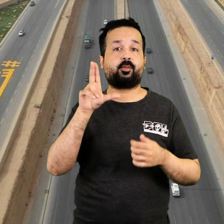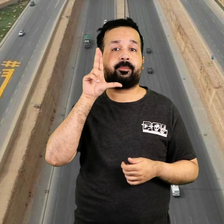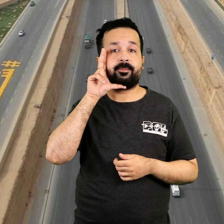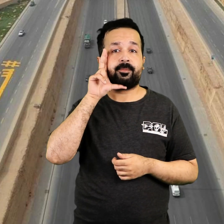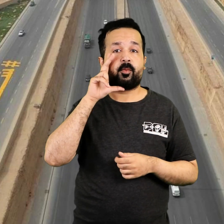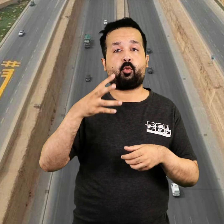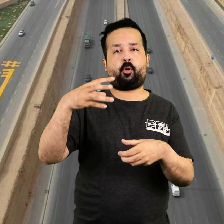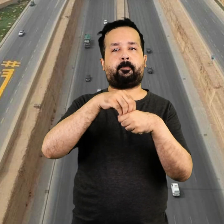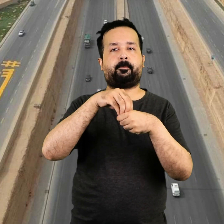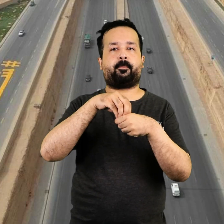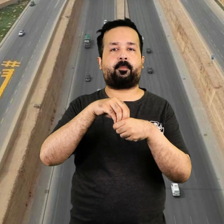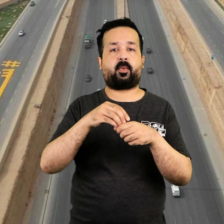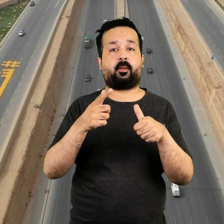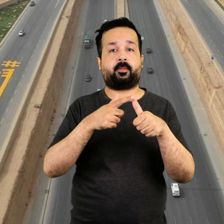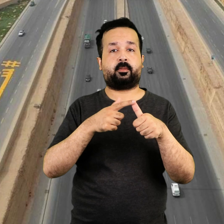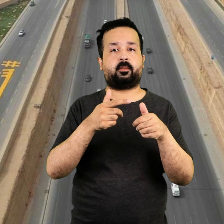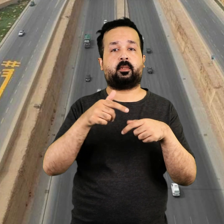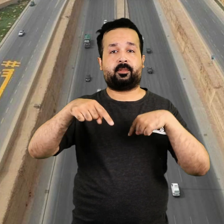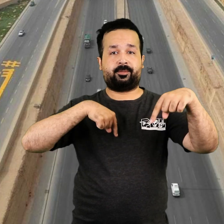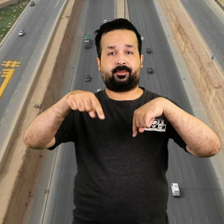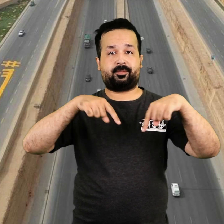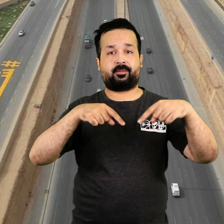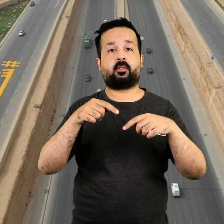Prime Minister Shehbaz Sharif participated in the ceremony,